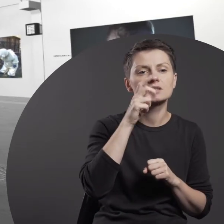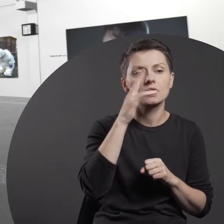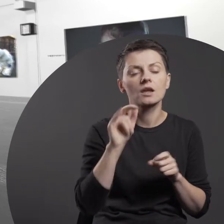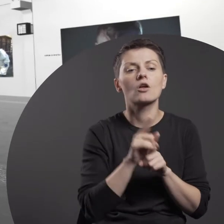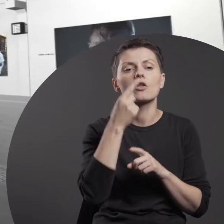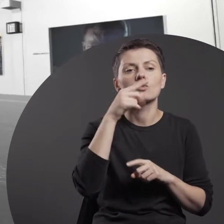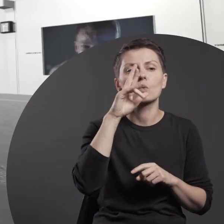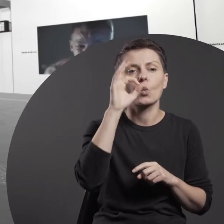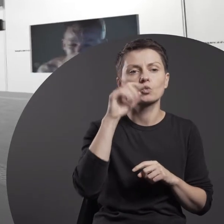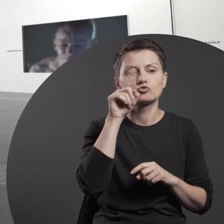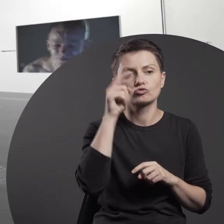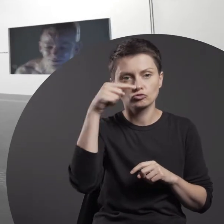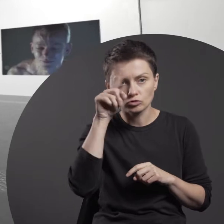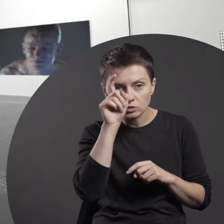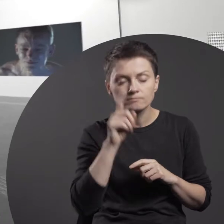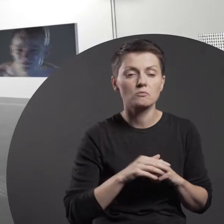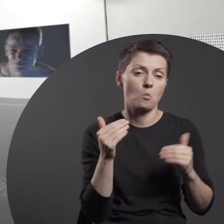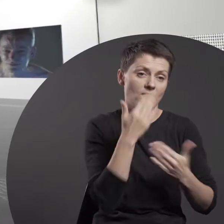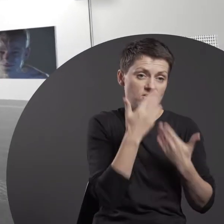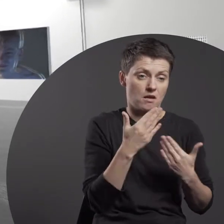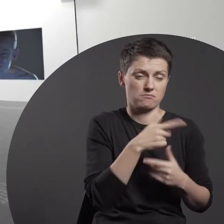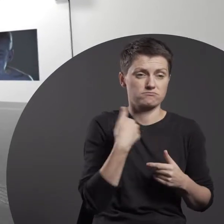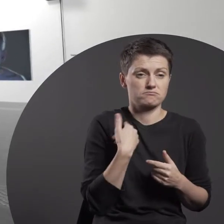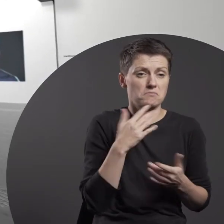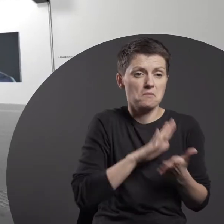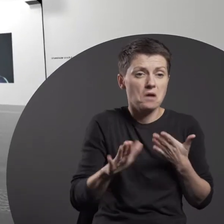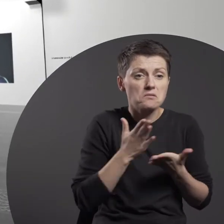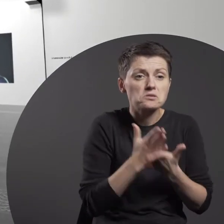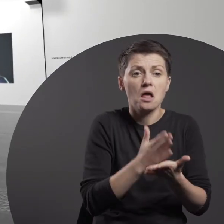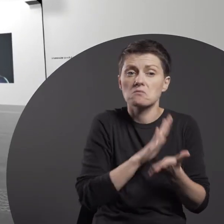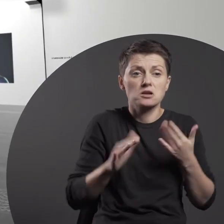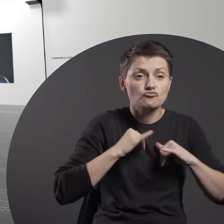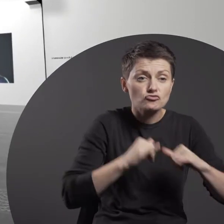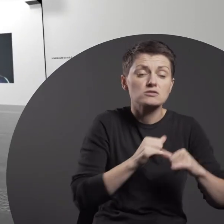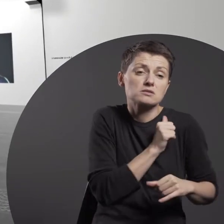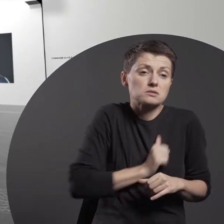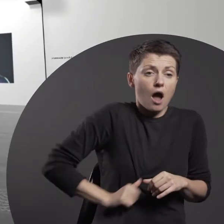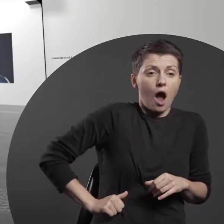we may feel that we remain helpless and alienated in the face of the status quo,